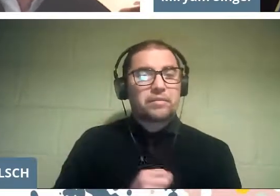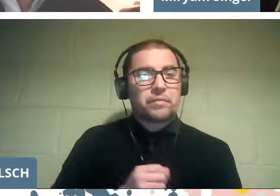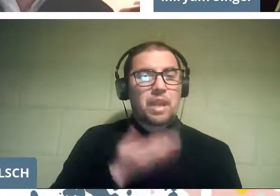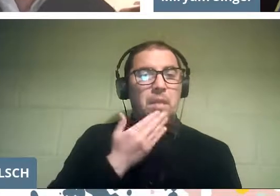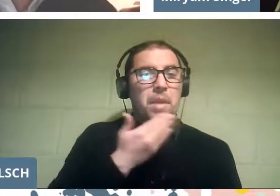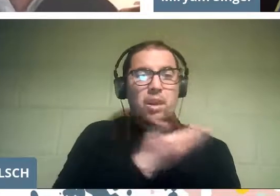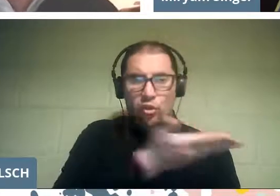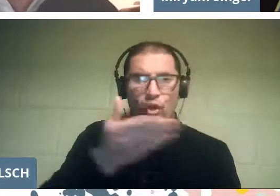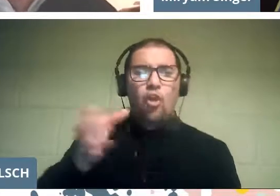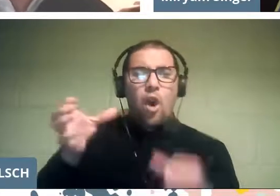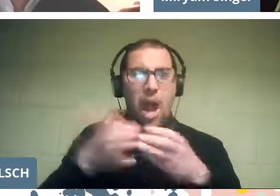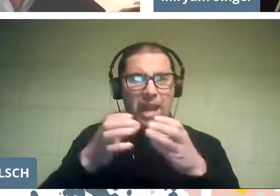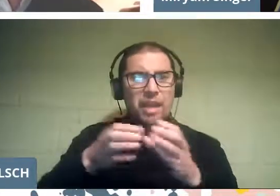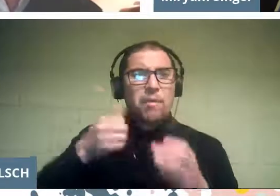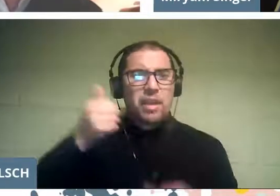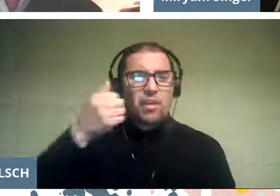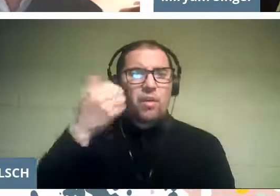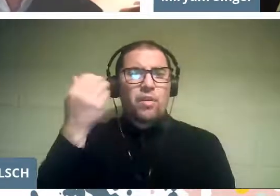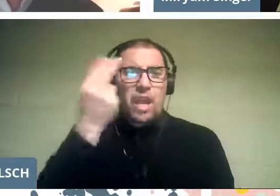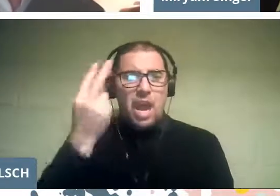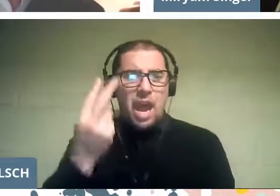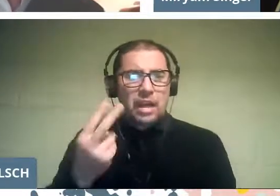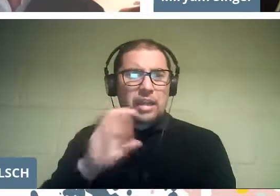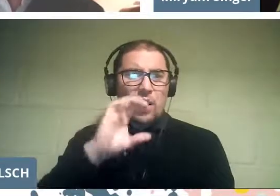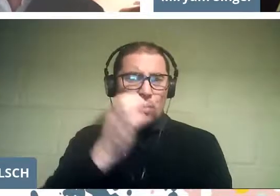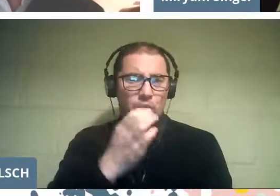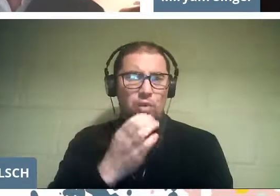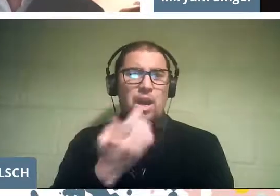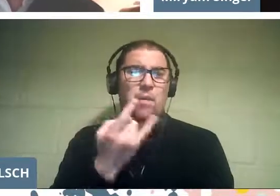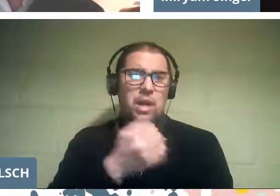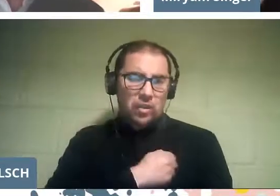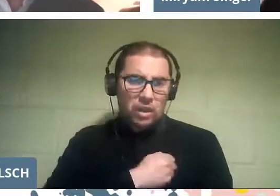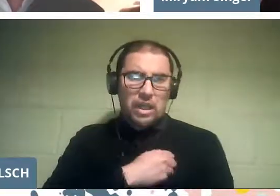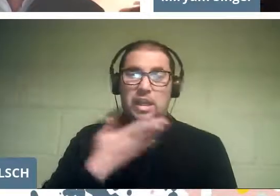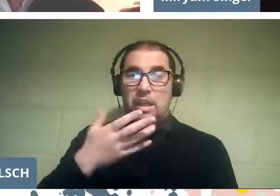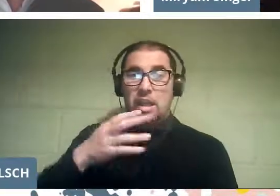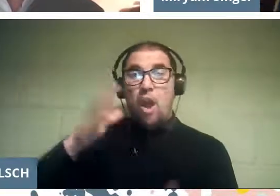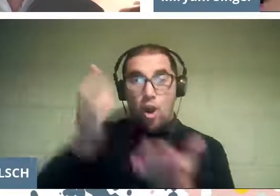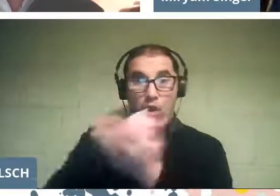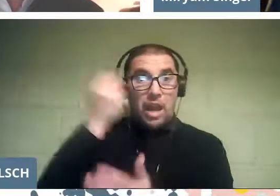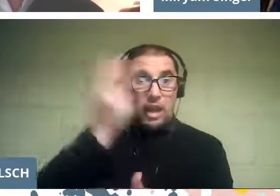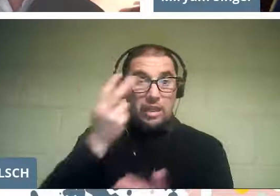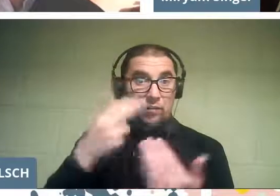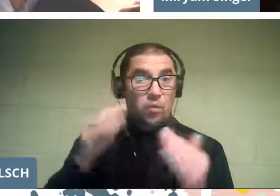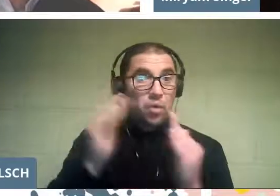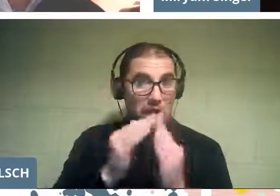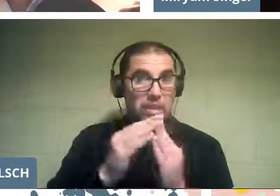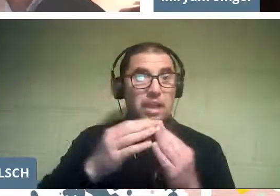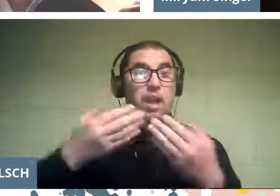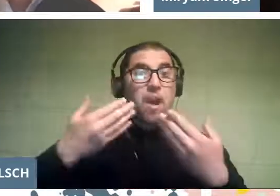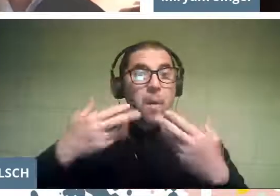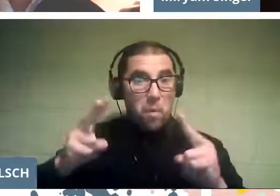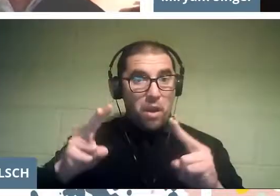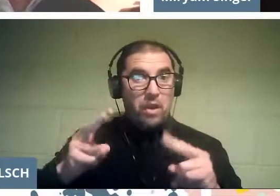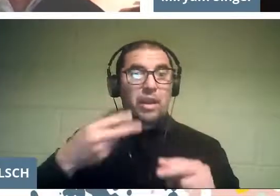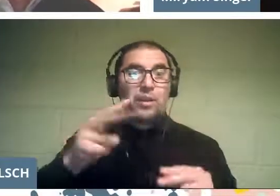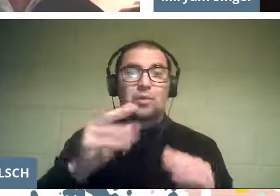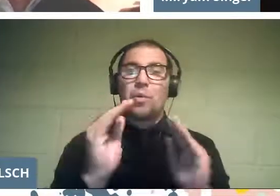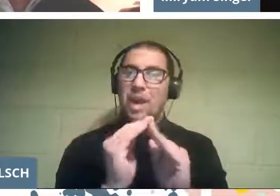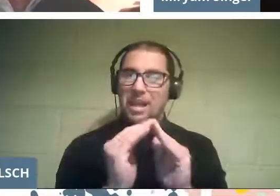of the arts and culture department that makes Artifice your Home possible in your home.